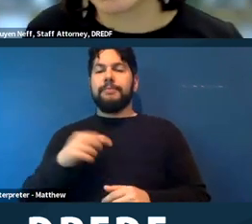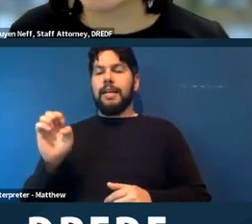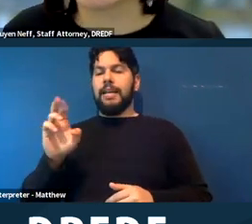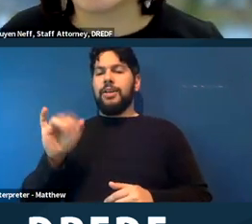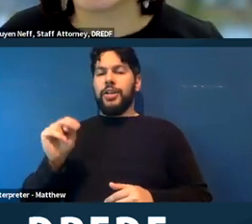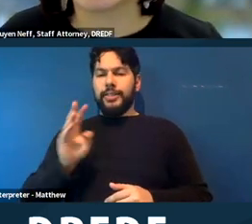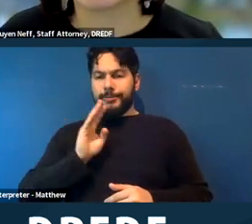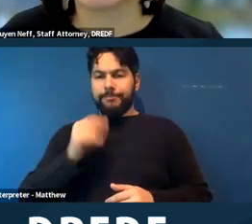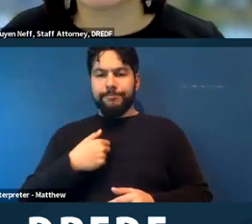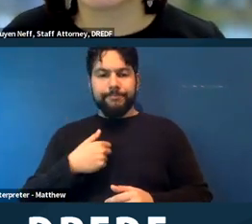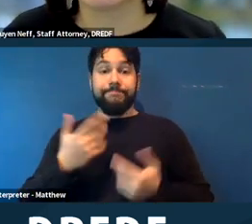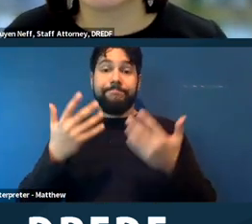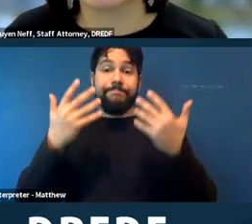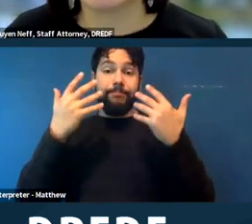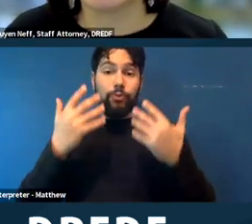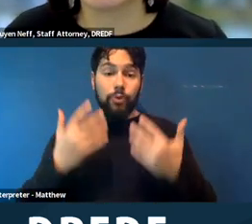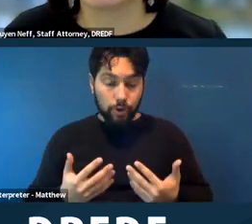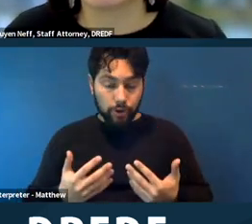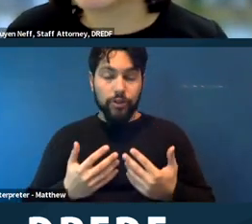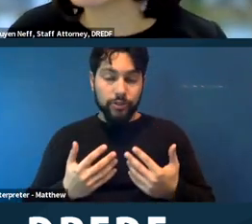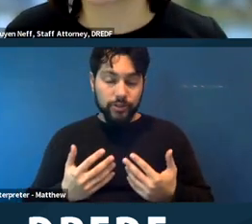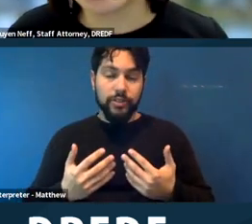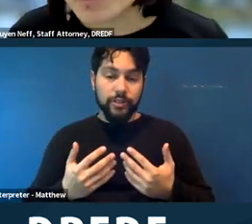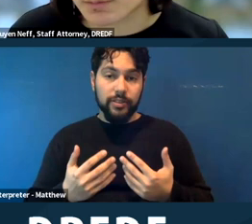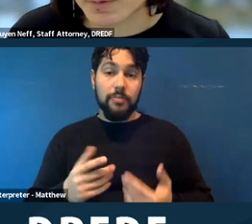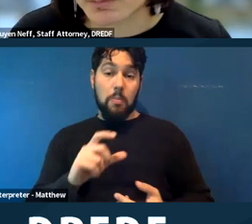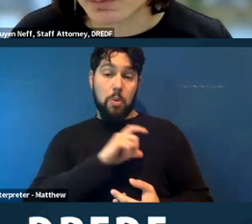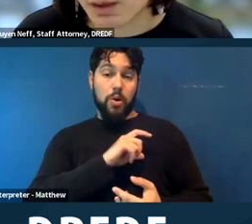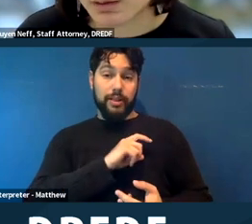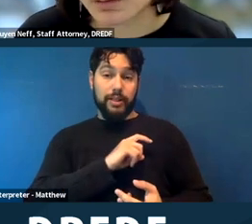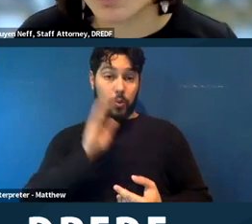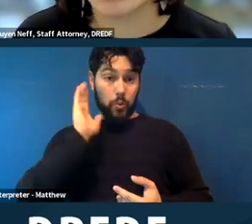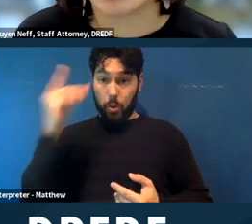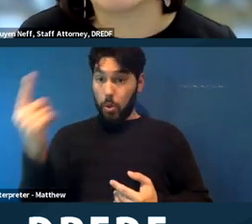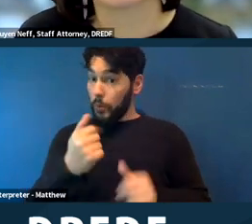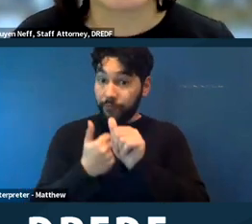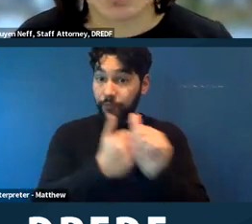you know, the police aren't always going to follow the law. The city is not always